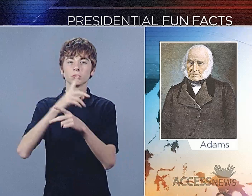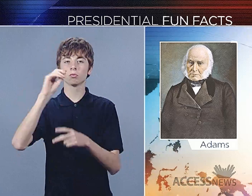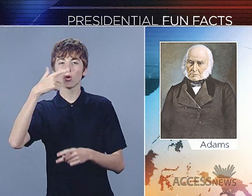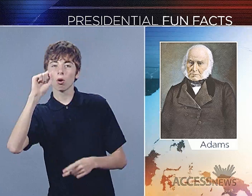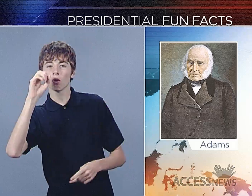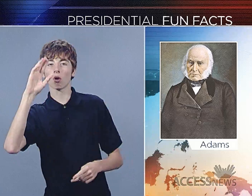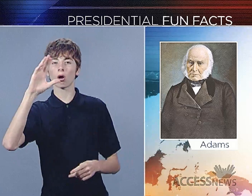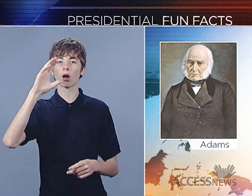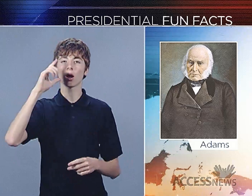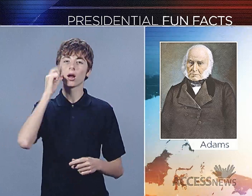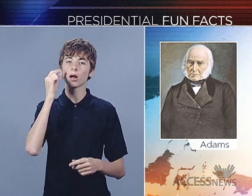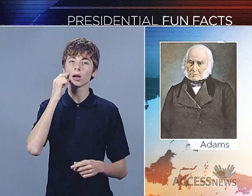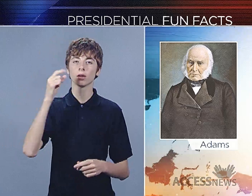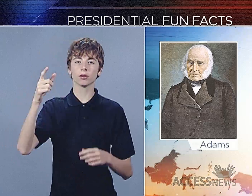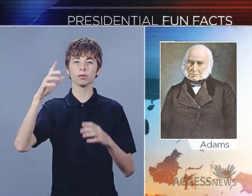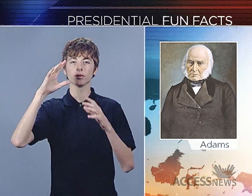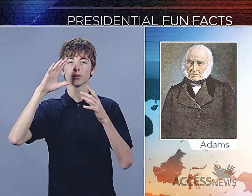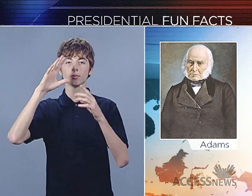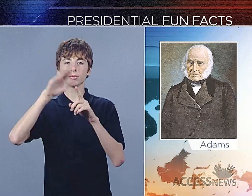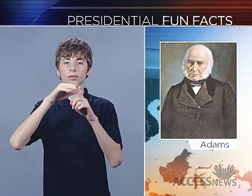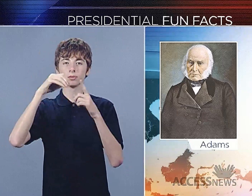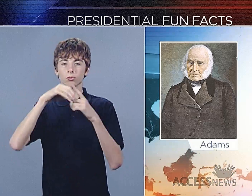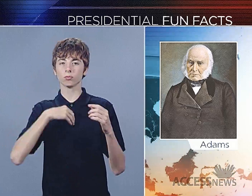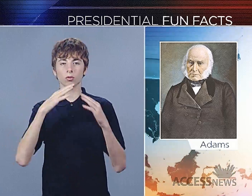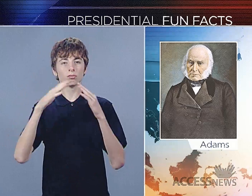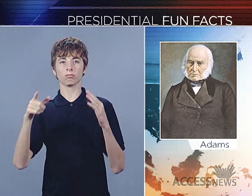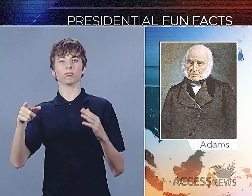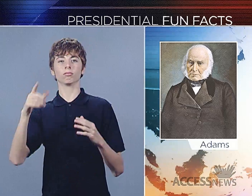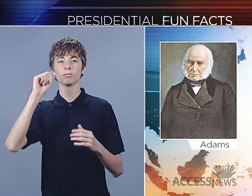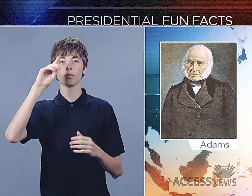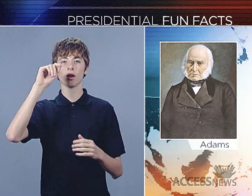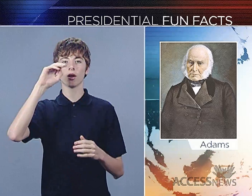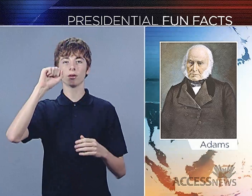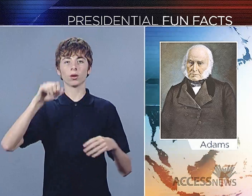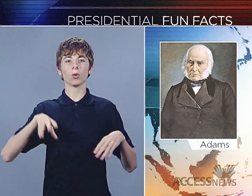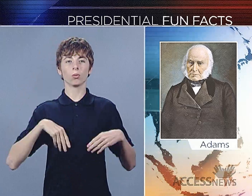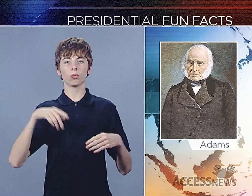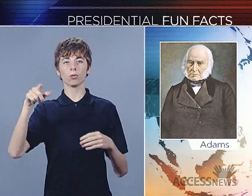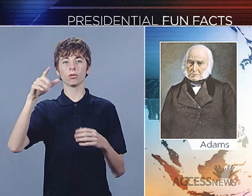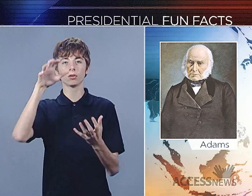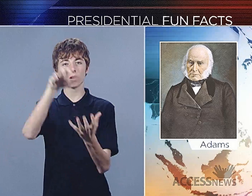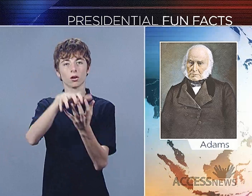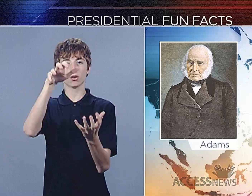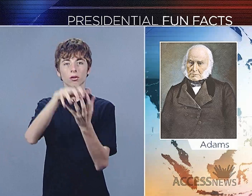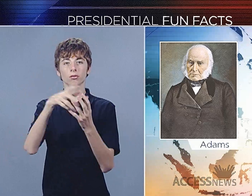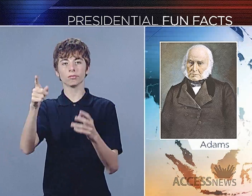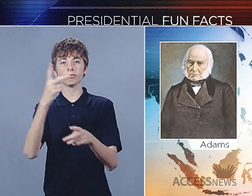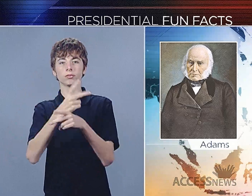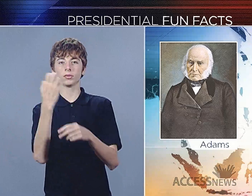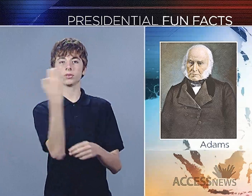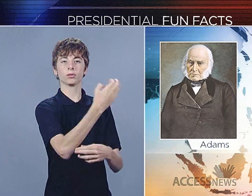Unlike most presidents who keep dogs or cats as pets in the White House, Adams owned a pet alligator which he kept